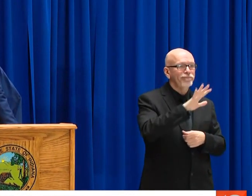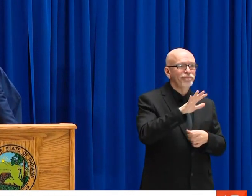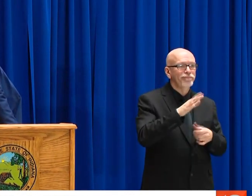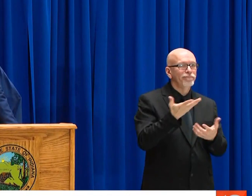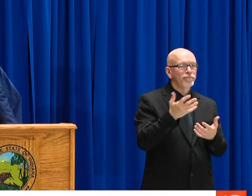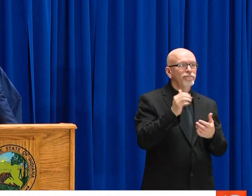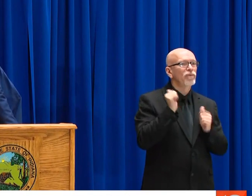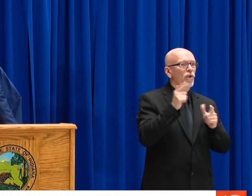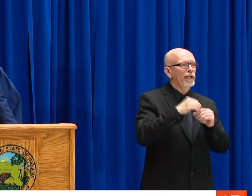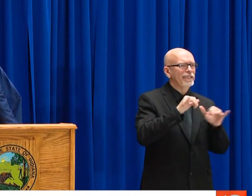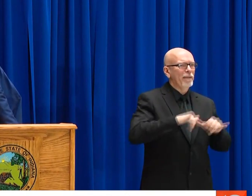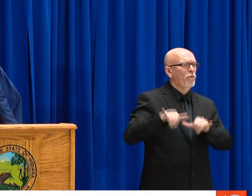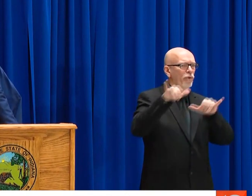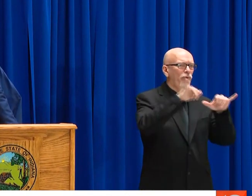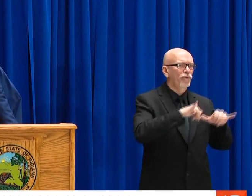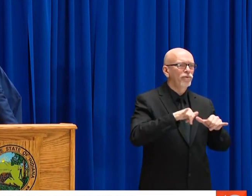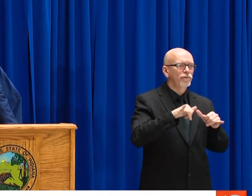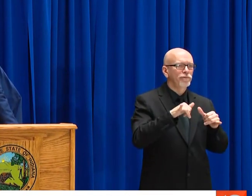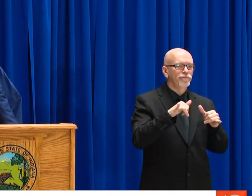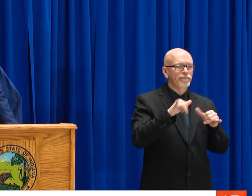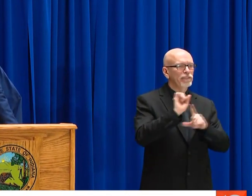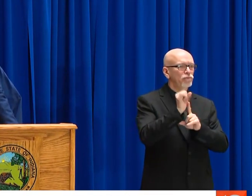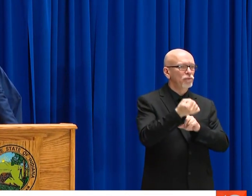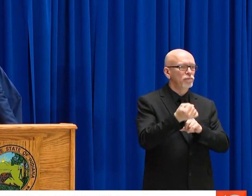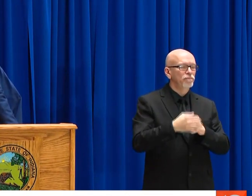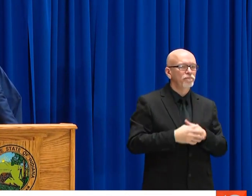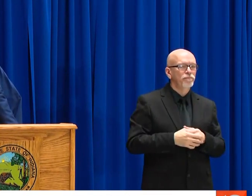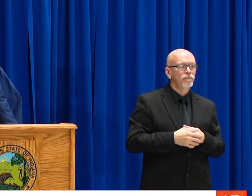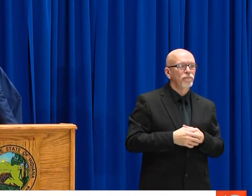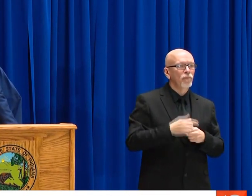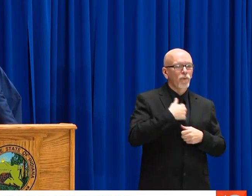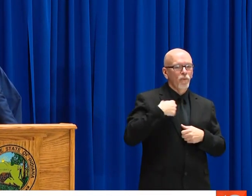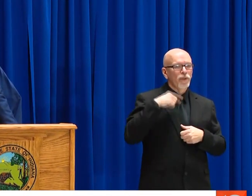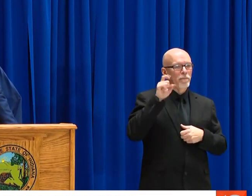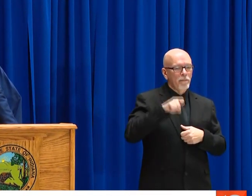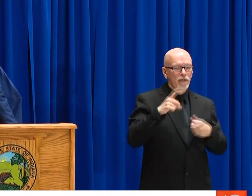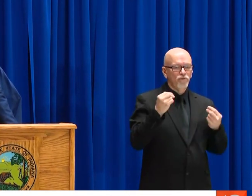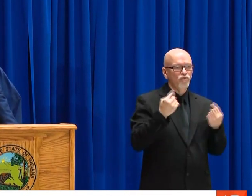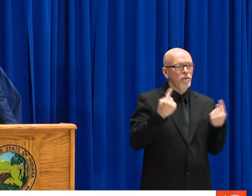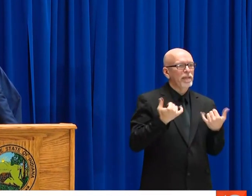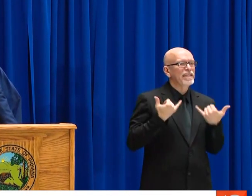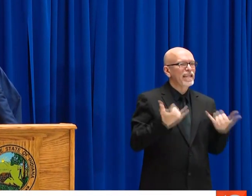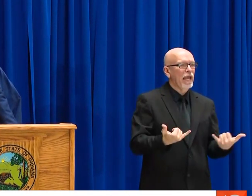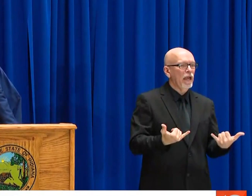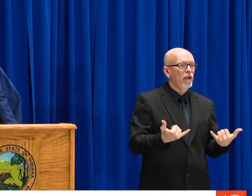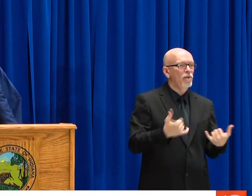SAME POSITION, YOU SAW MICHIGAN, OHIO, ILLINOIS, KENTUCKY,